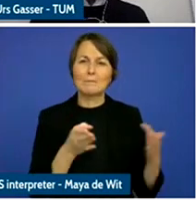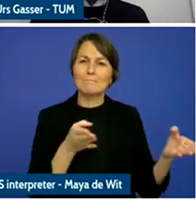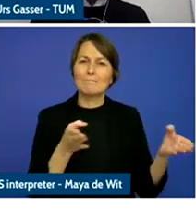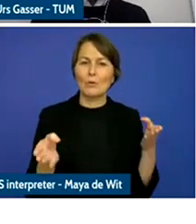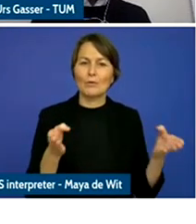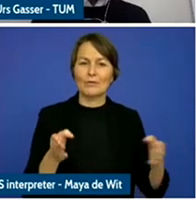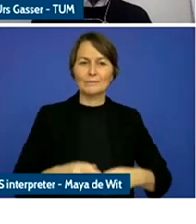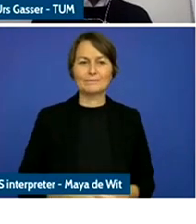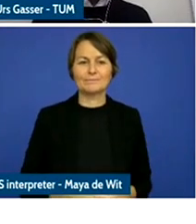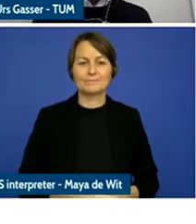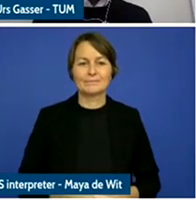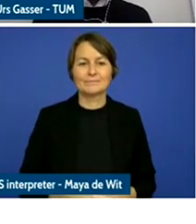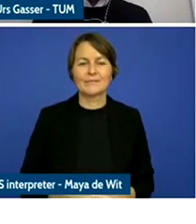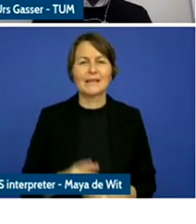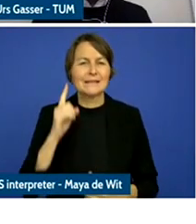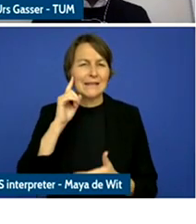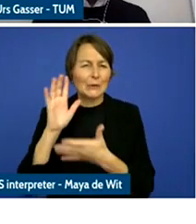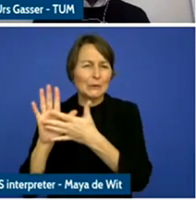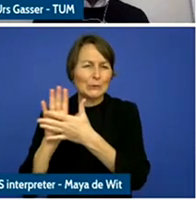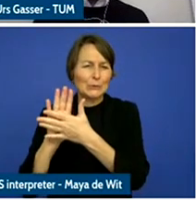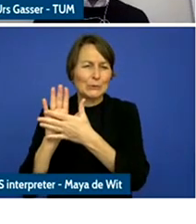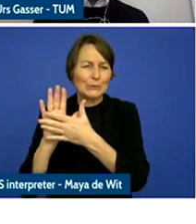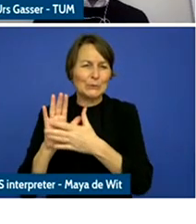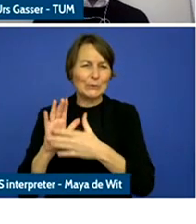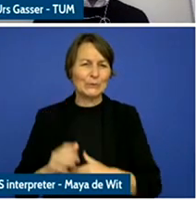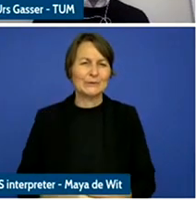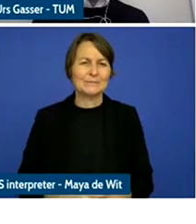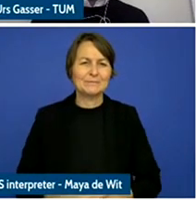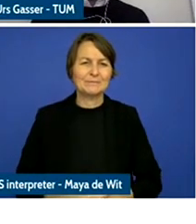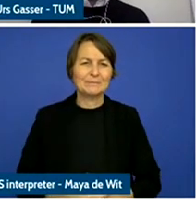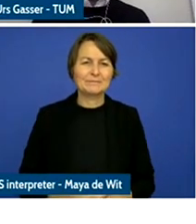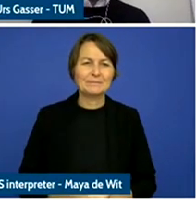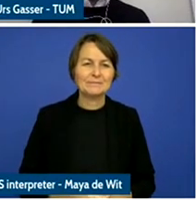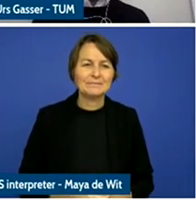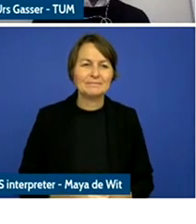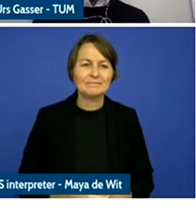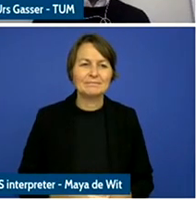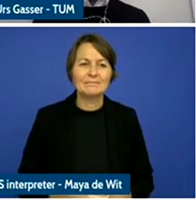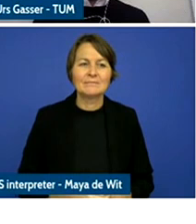That is not the end of the story, technology continues to evolve and